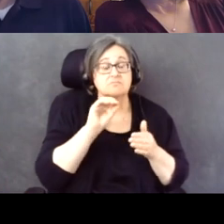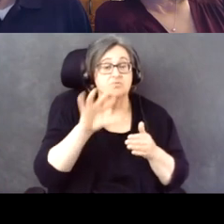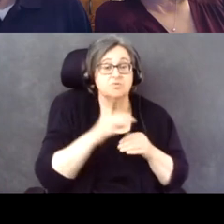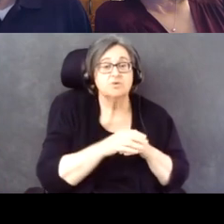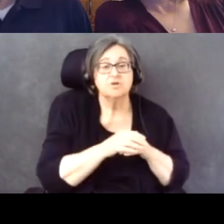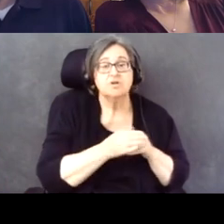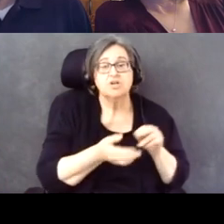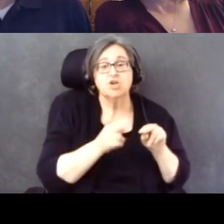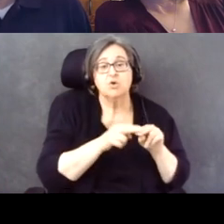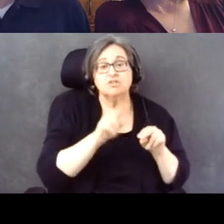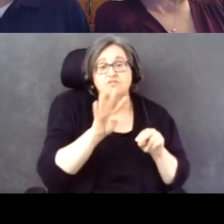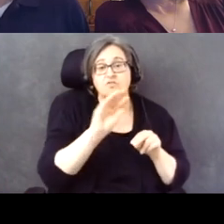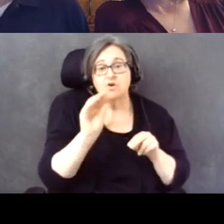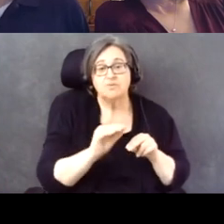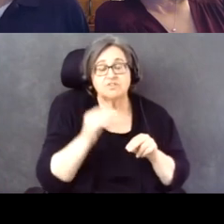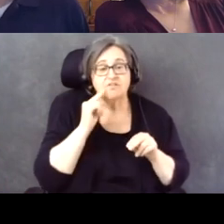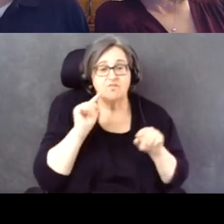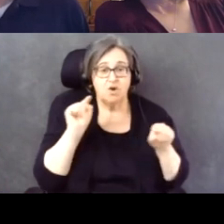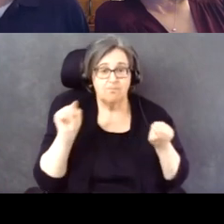with or without disabilities.